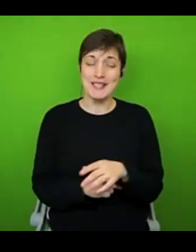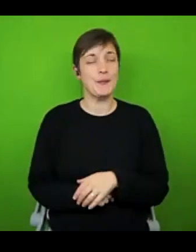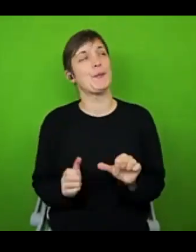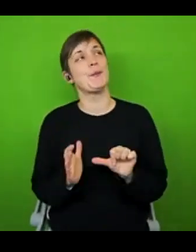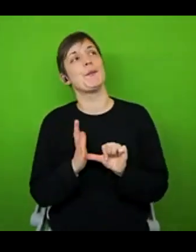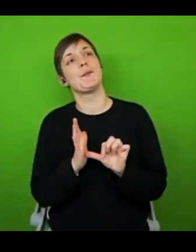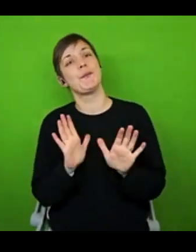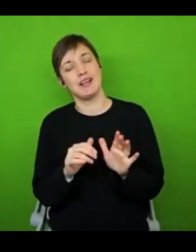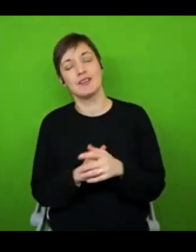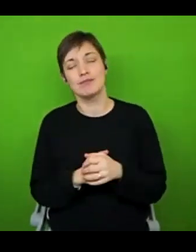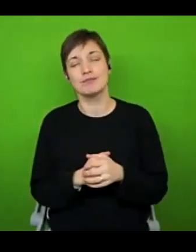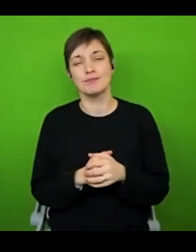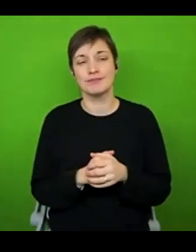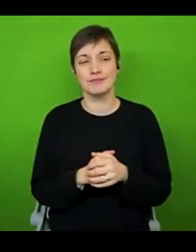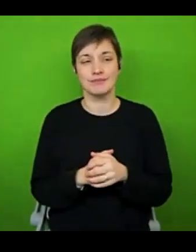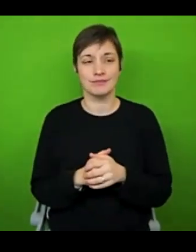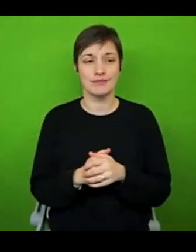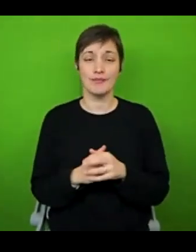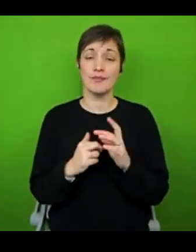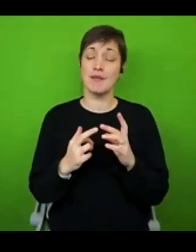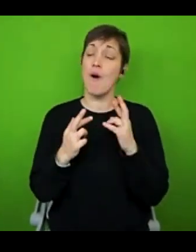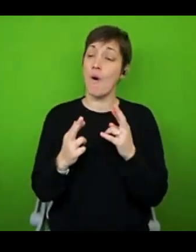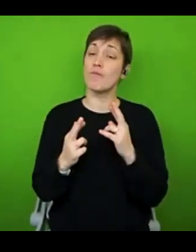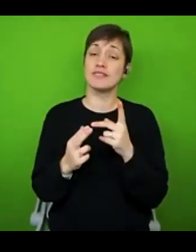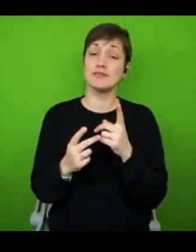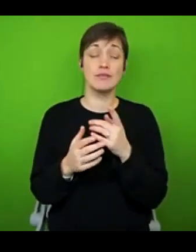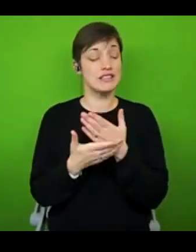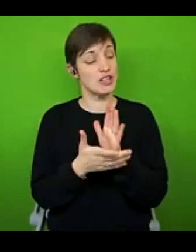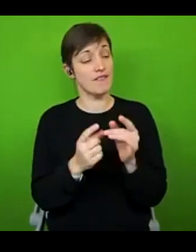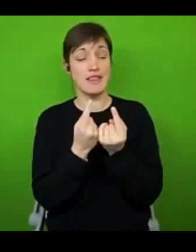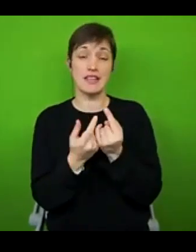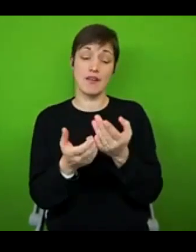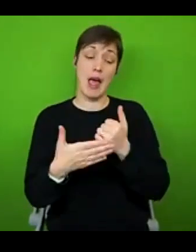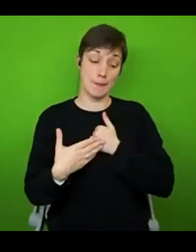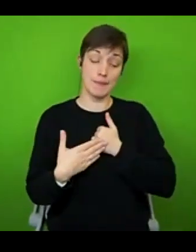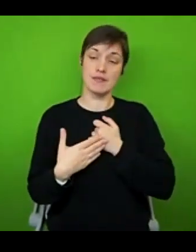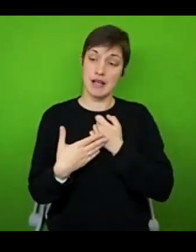conscious of that. But I hope by sharing some of the things that have helped me that's been something that you can take away from it as well.